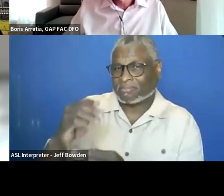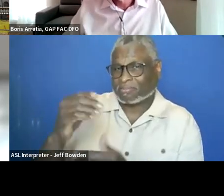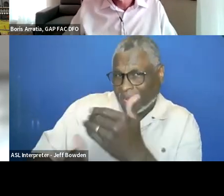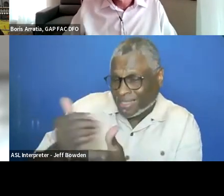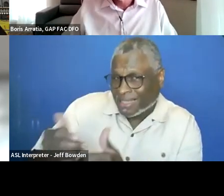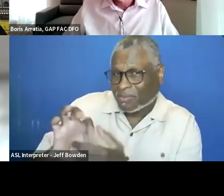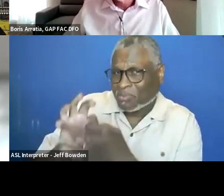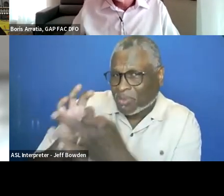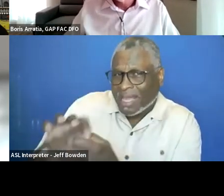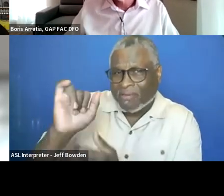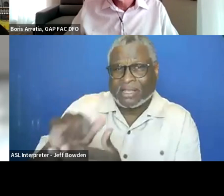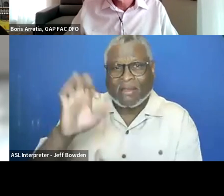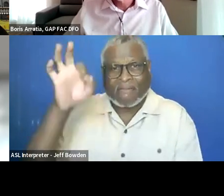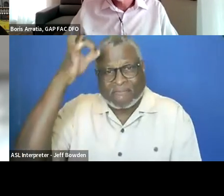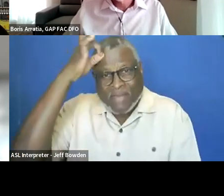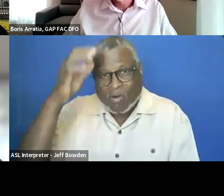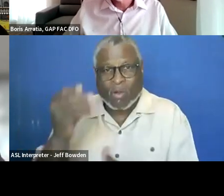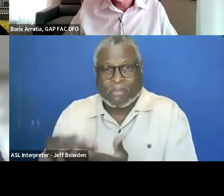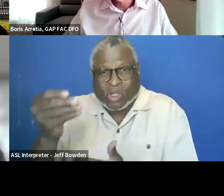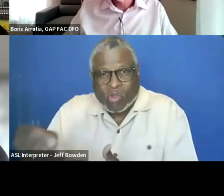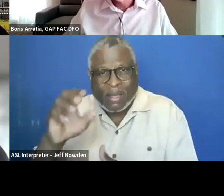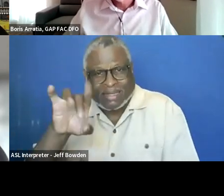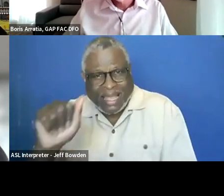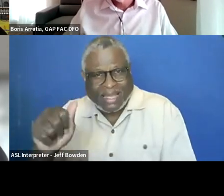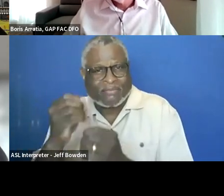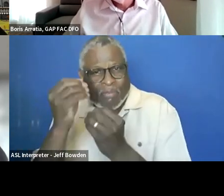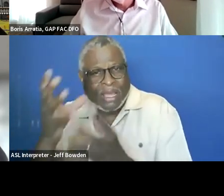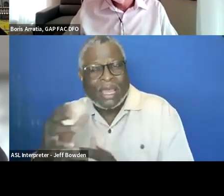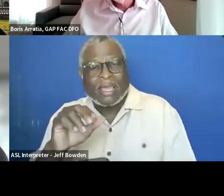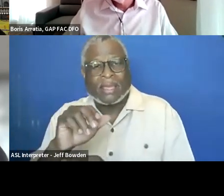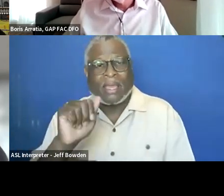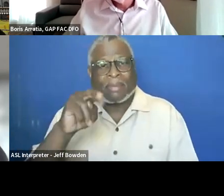for their Federal procurement data system information and the FPDS data is available